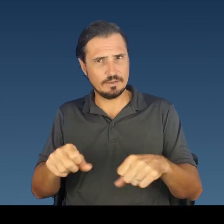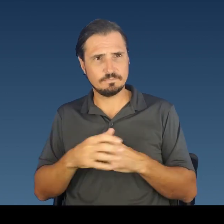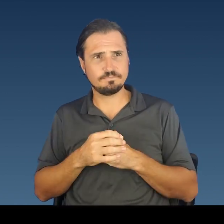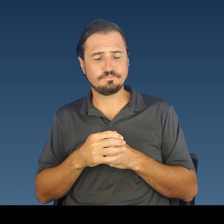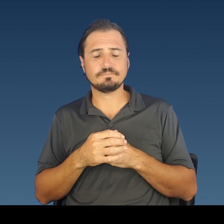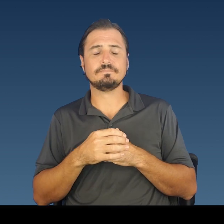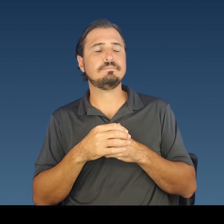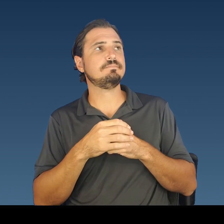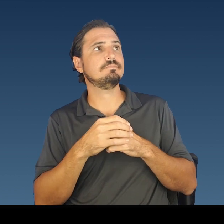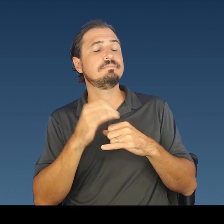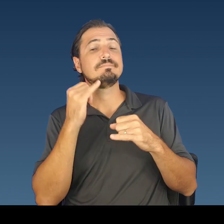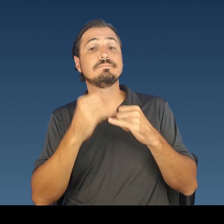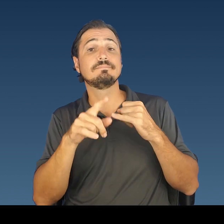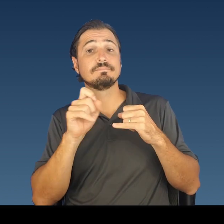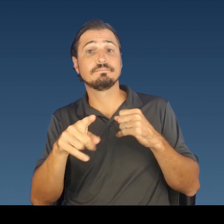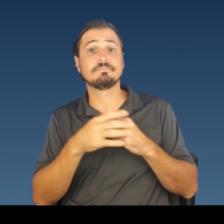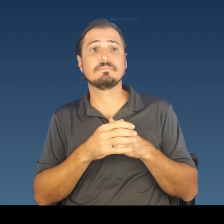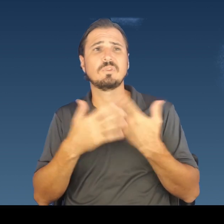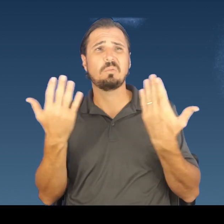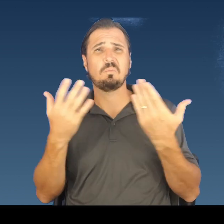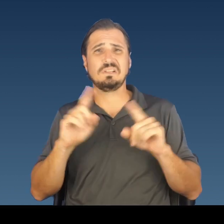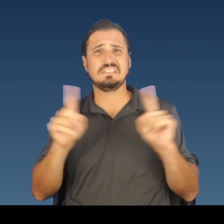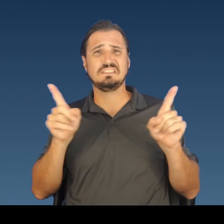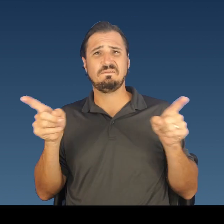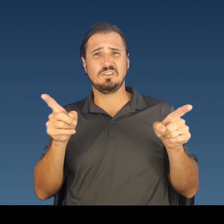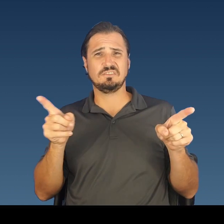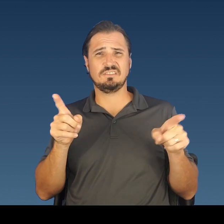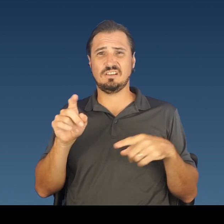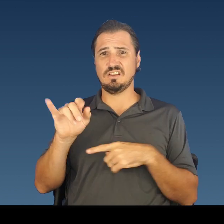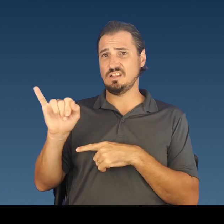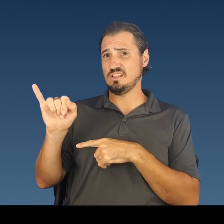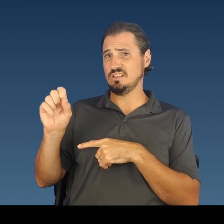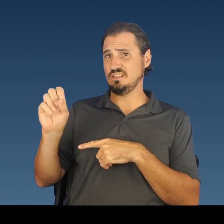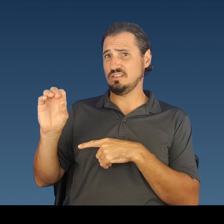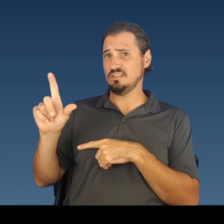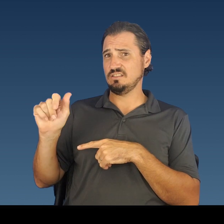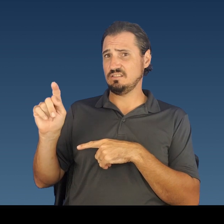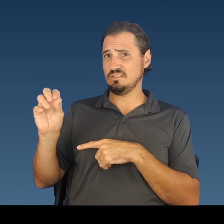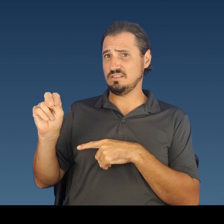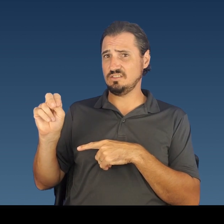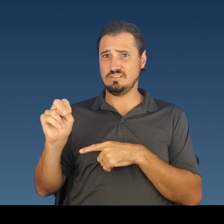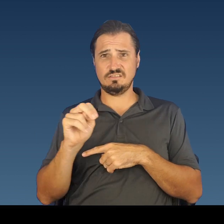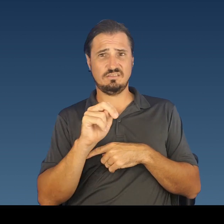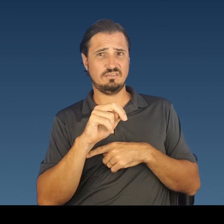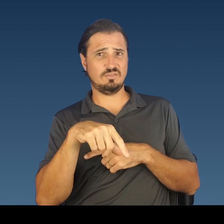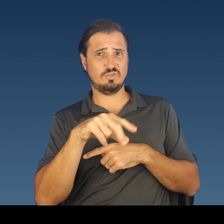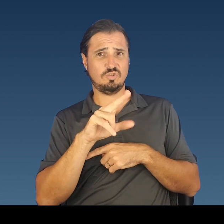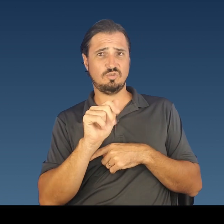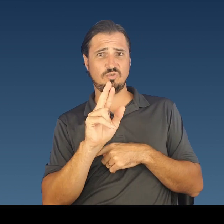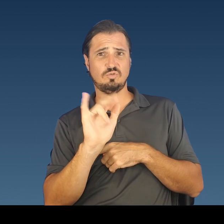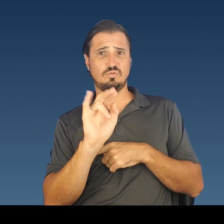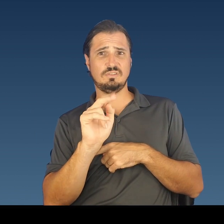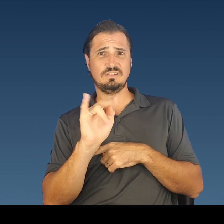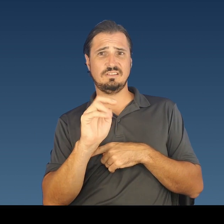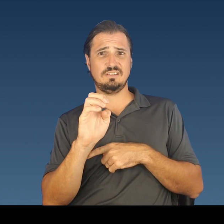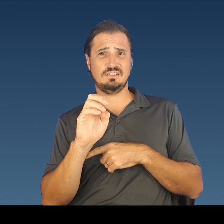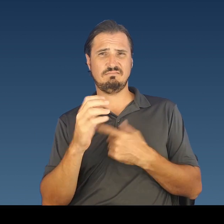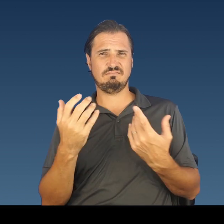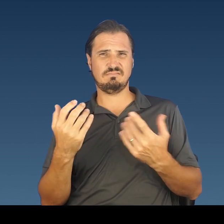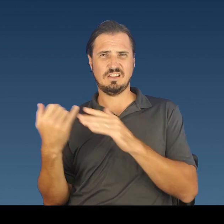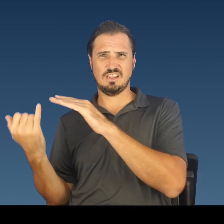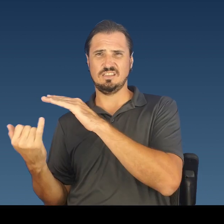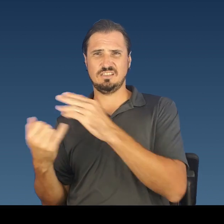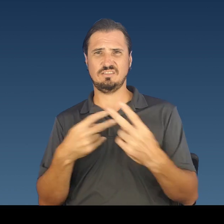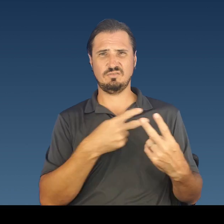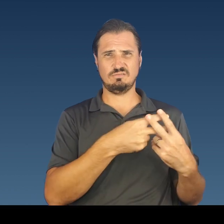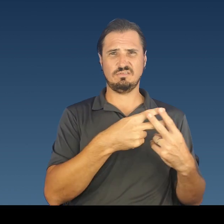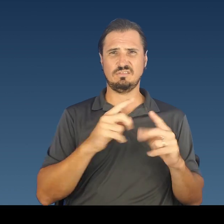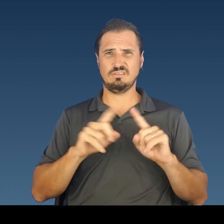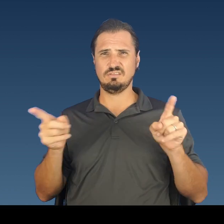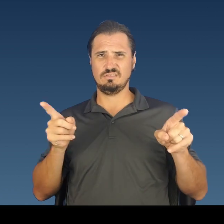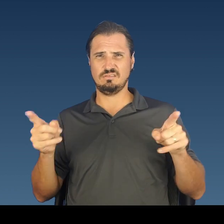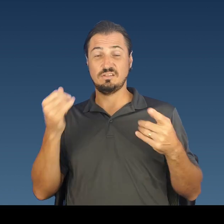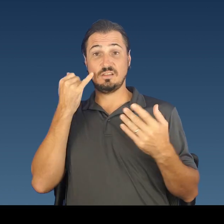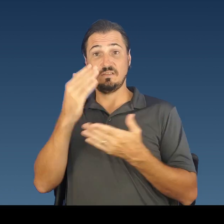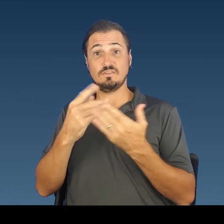Last question: “What is the difference between ‘isolation’ and ‘quarantine’? If someone is a “close contact” how long do they need to quarantine?